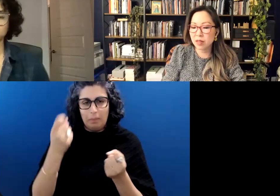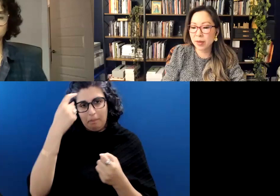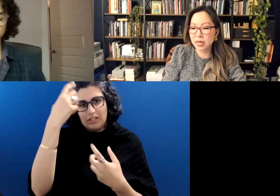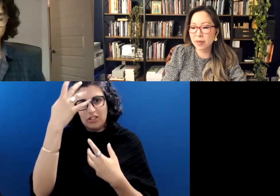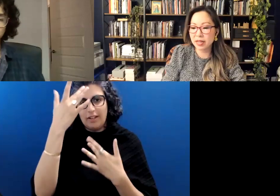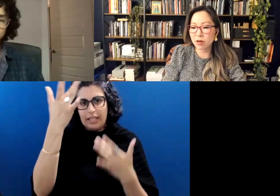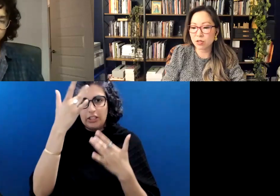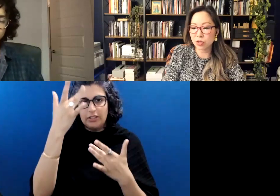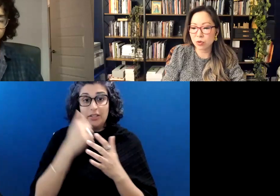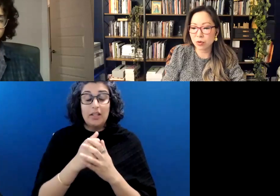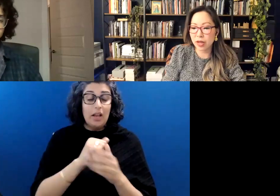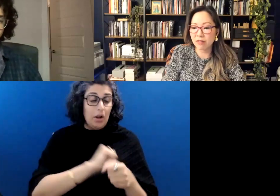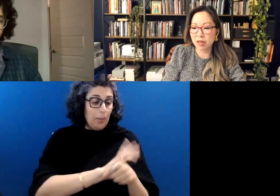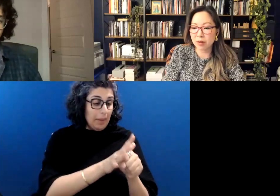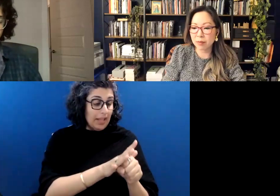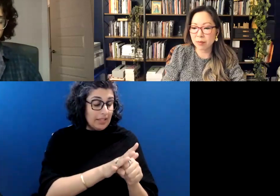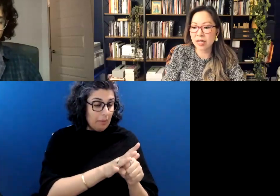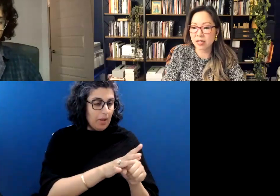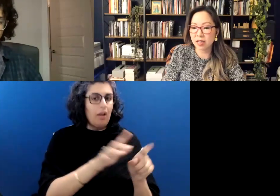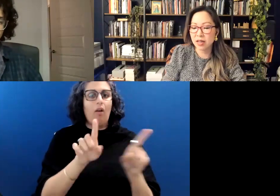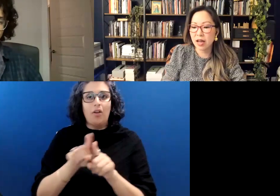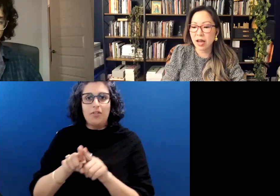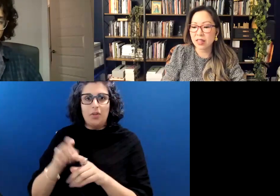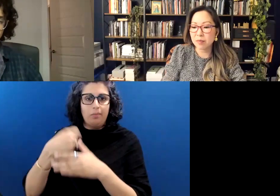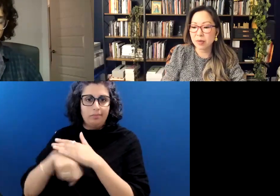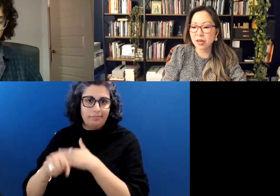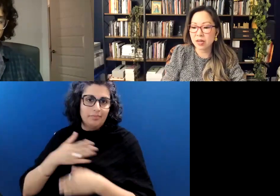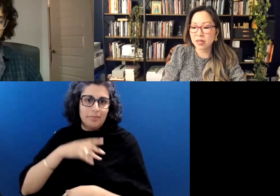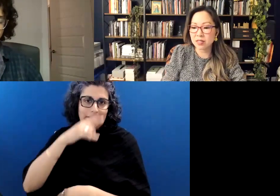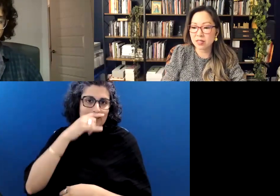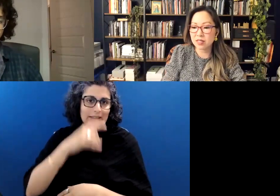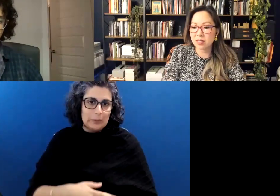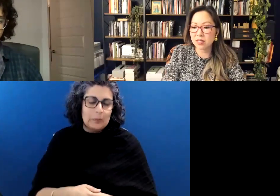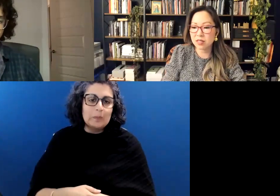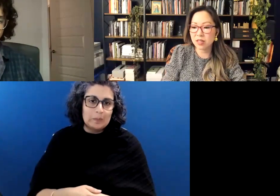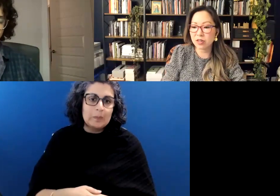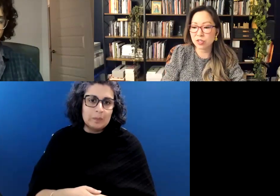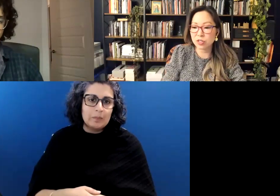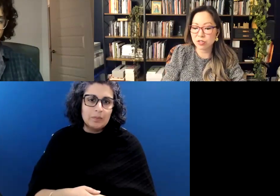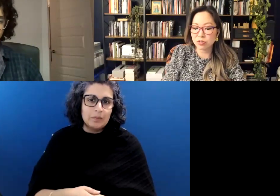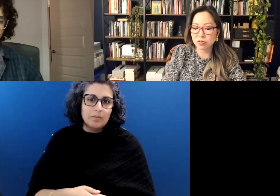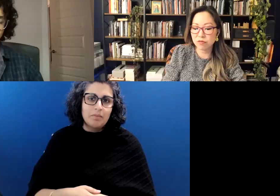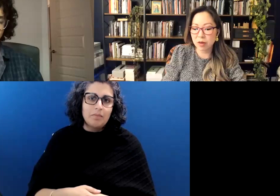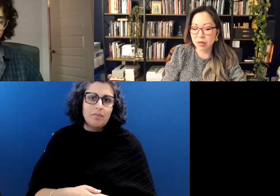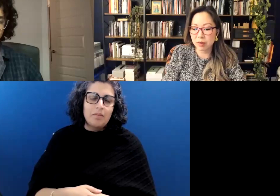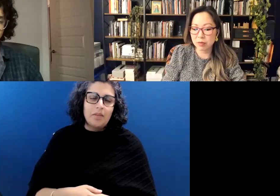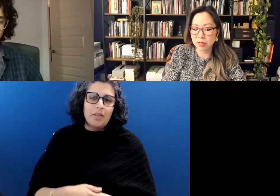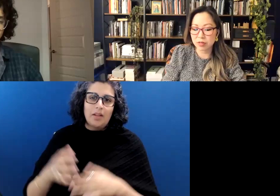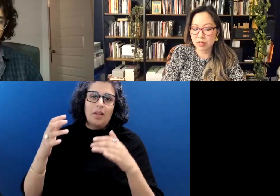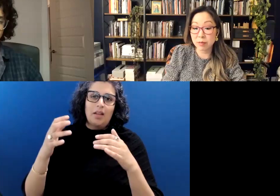The pandemic, and also having my kid, I think because there are still family members in